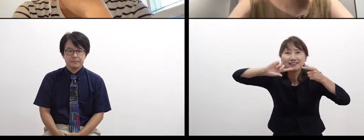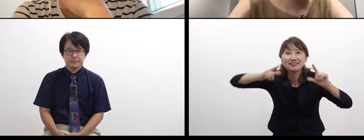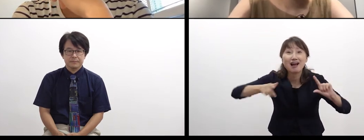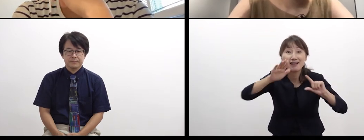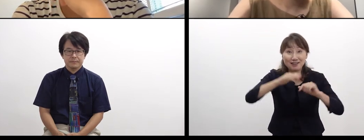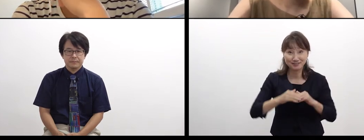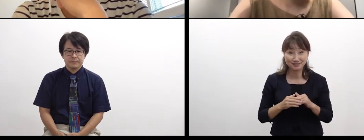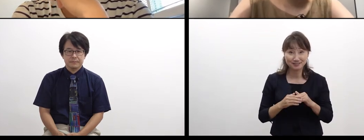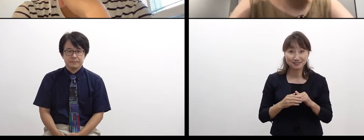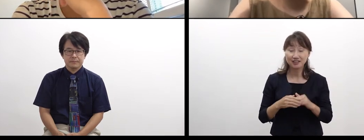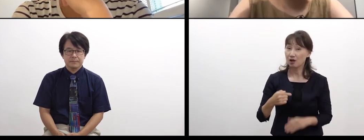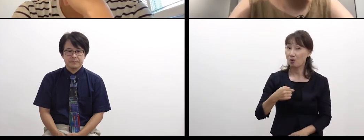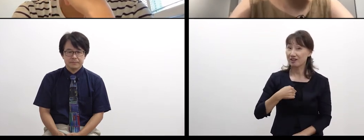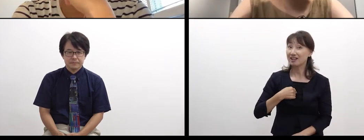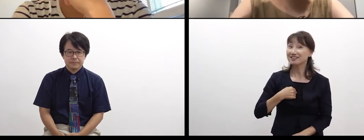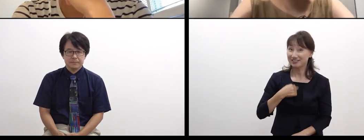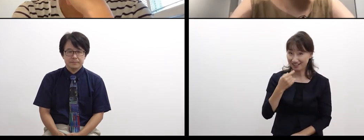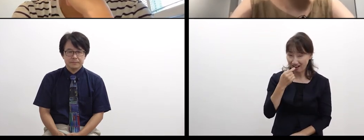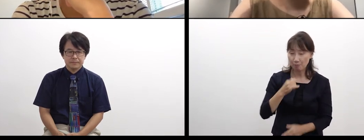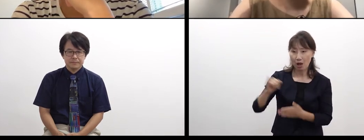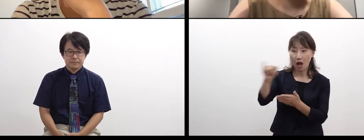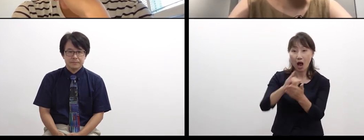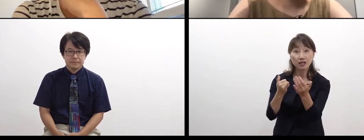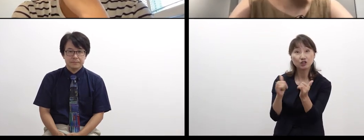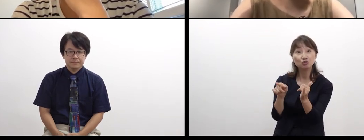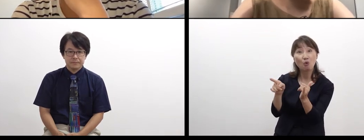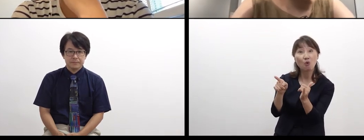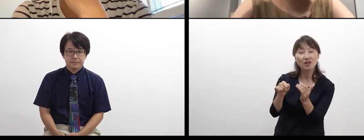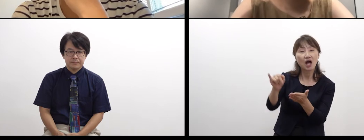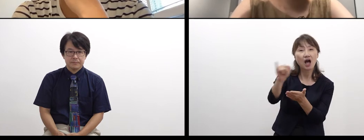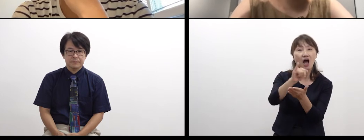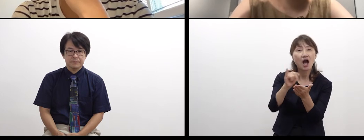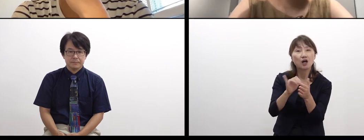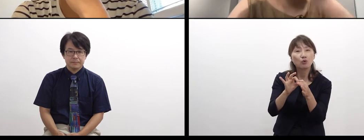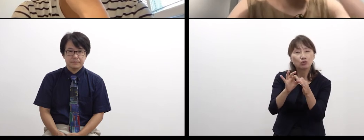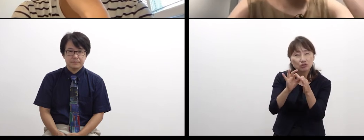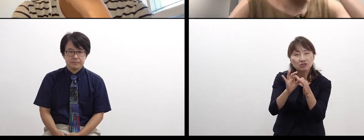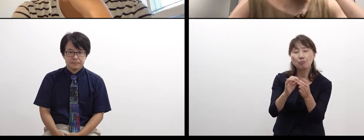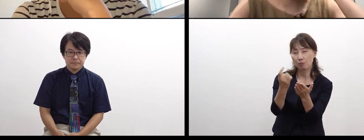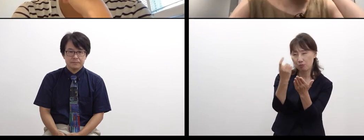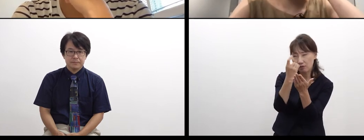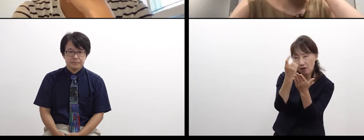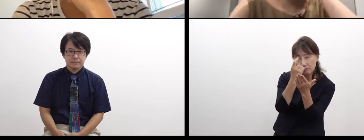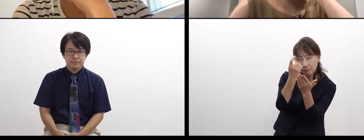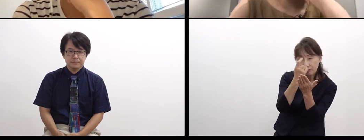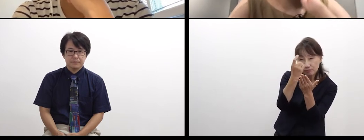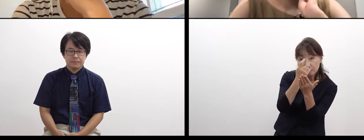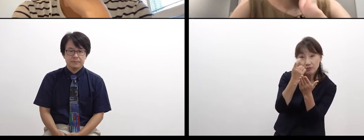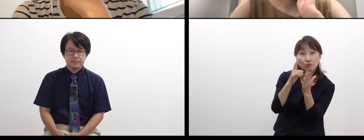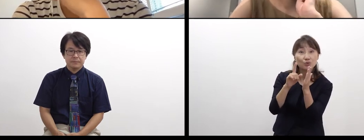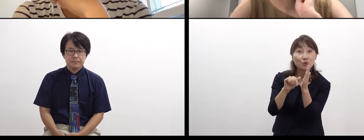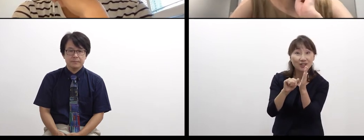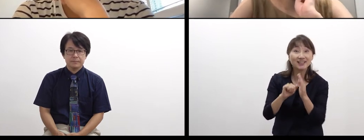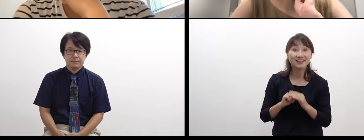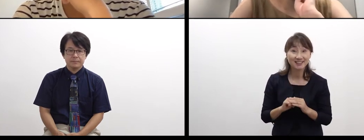artists and art,